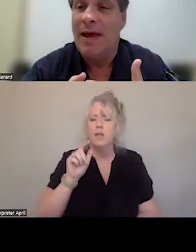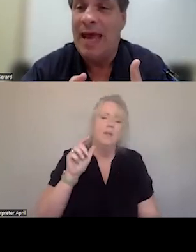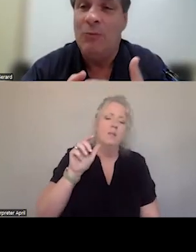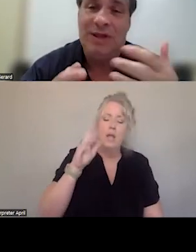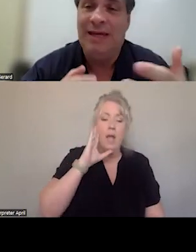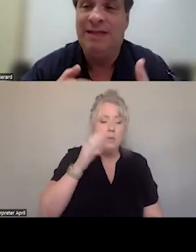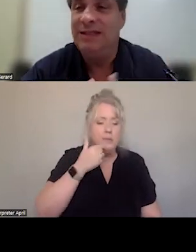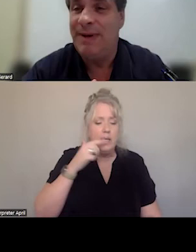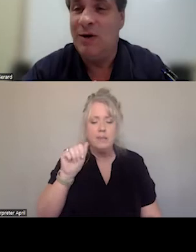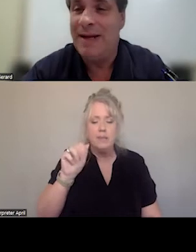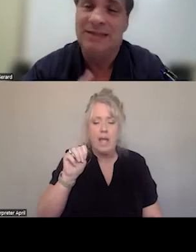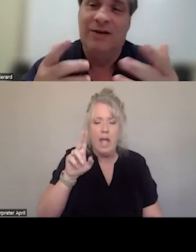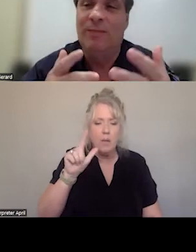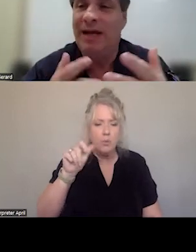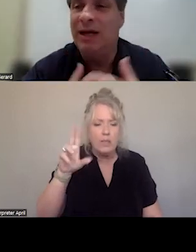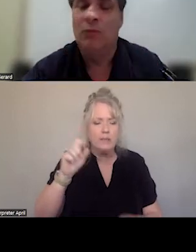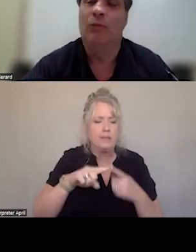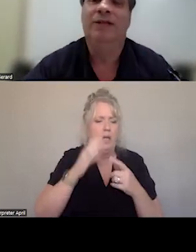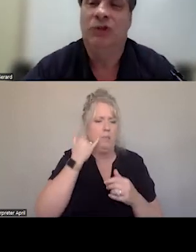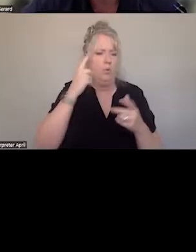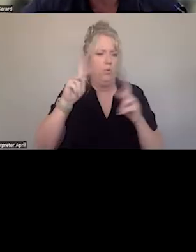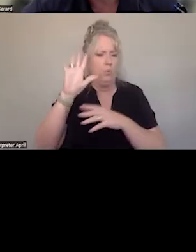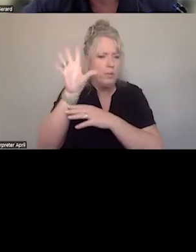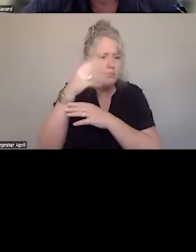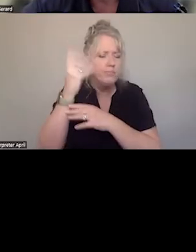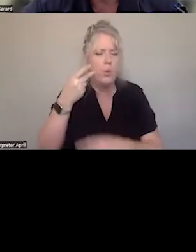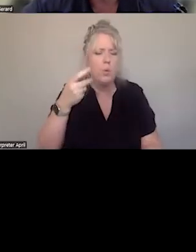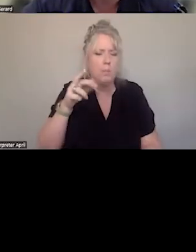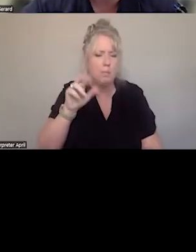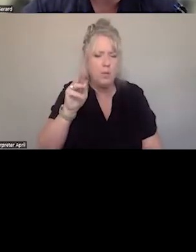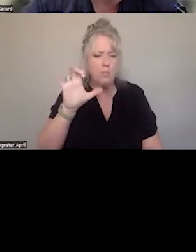WITH EMT, PARAMEDICS, EVERYBODY HERE WOULD RAISE THEIR HANDS. AND IT MIGHT BE A PRIVATE